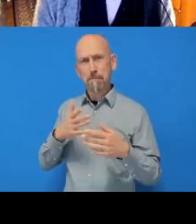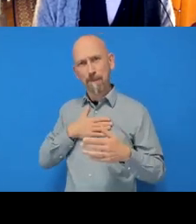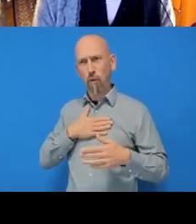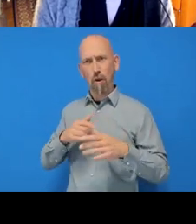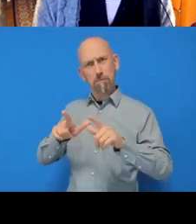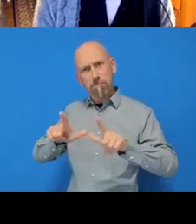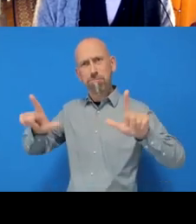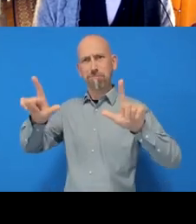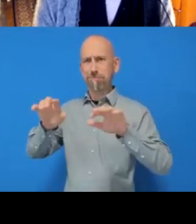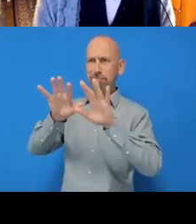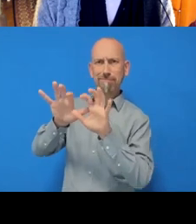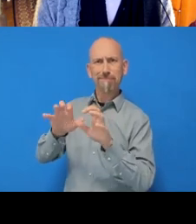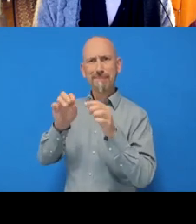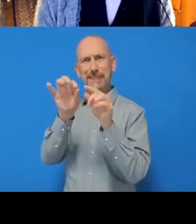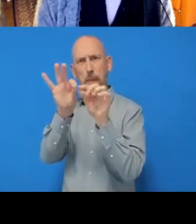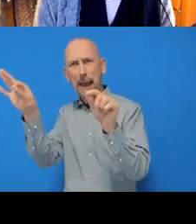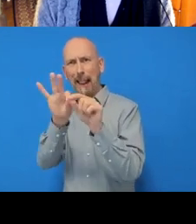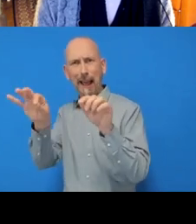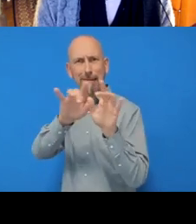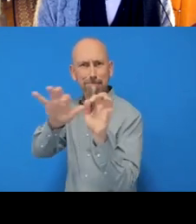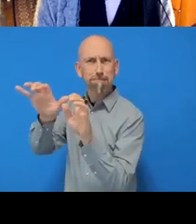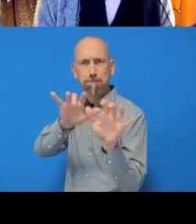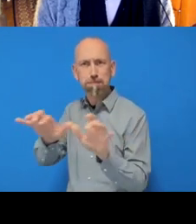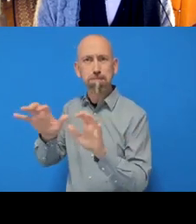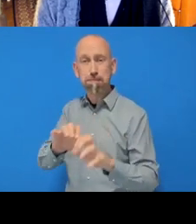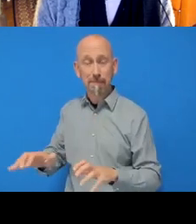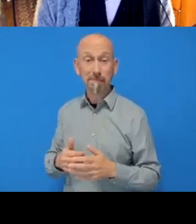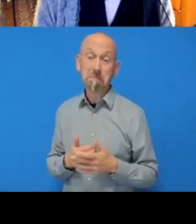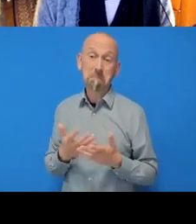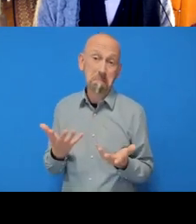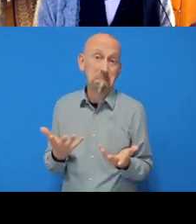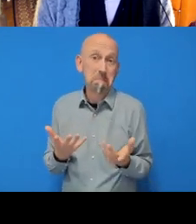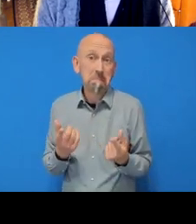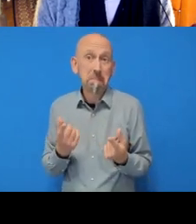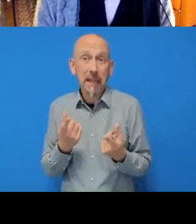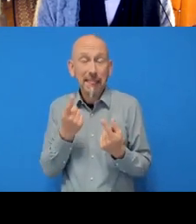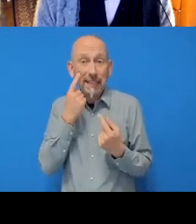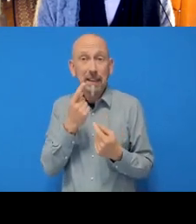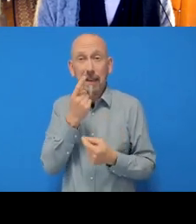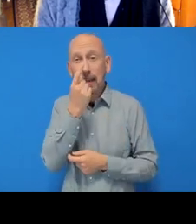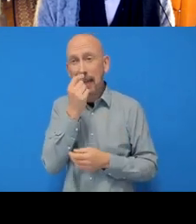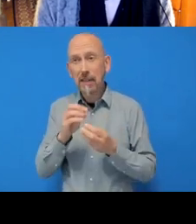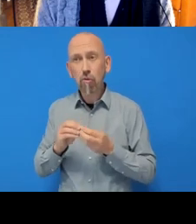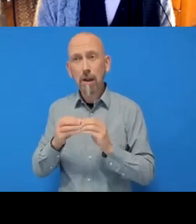the command line. I think it can maybe cause problems with where Git gets saved on your computer, so maybe that's